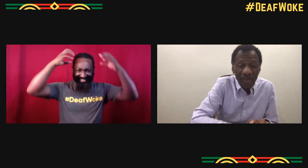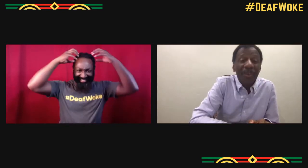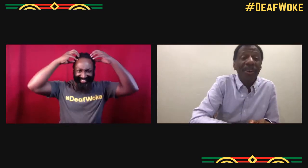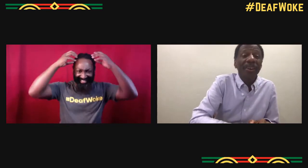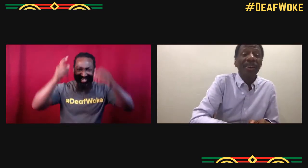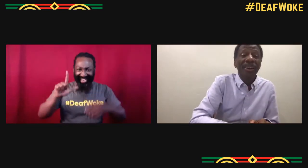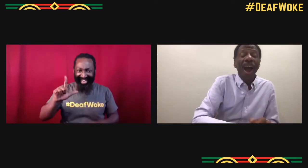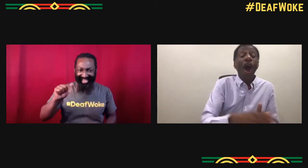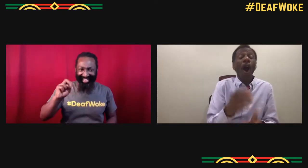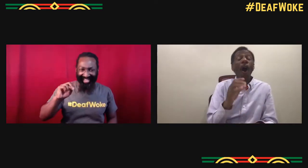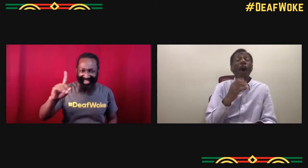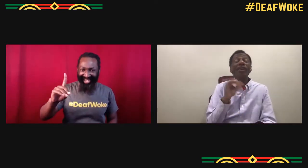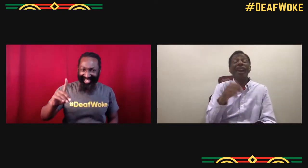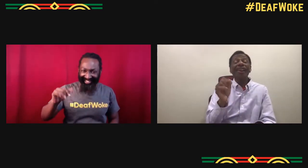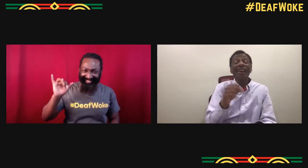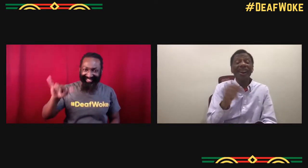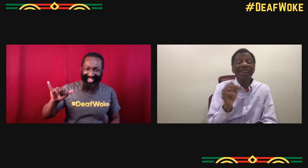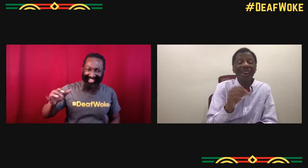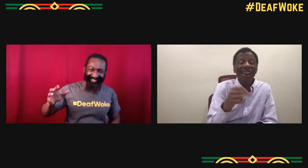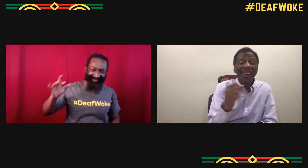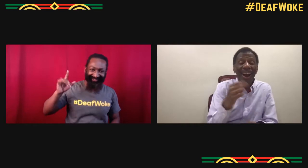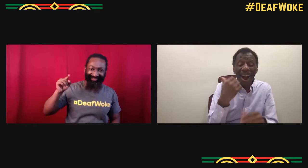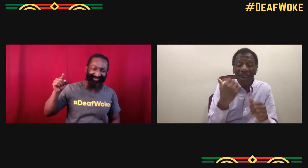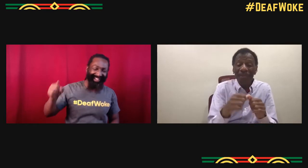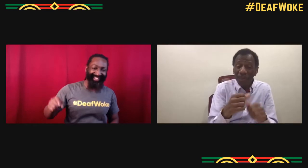I mean, I know you've also been partnering with Disney, right?